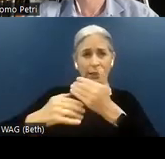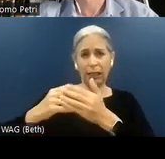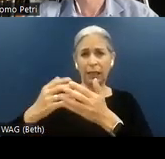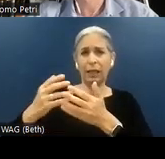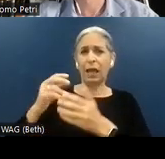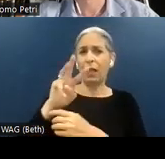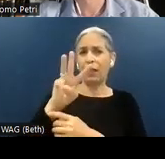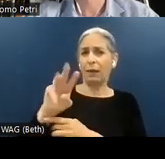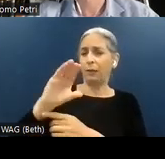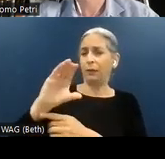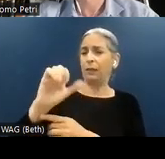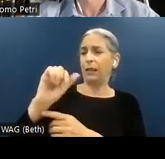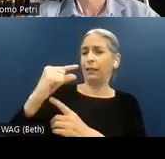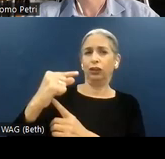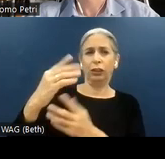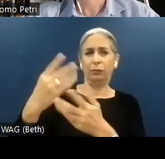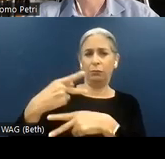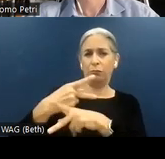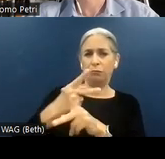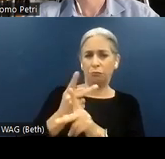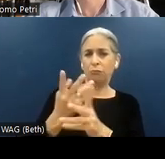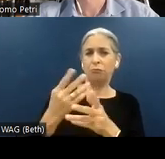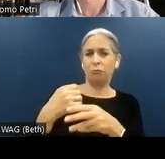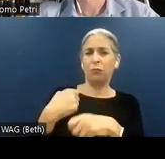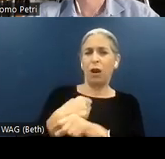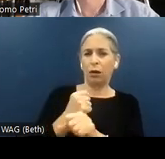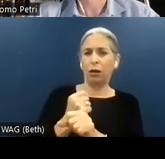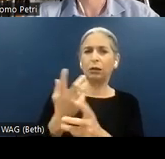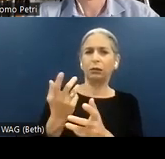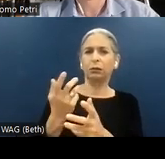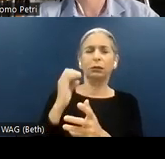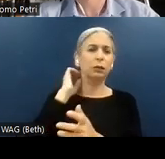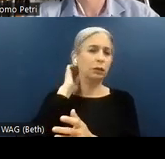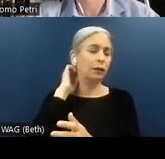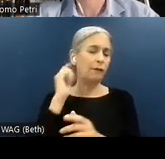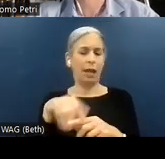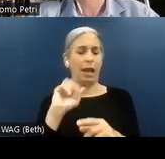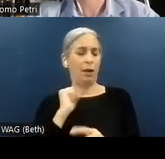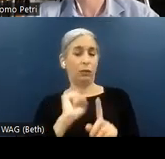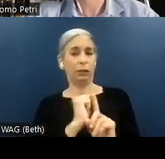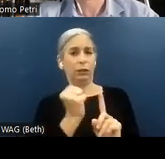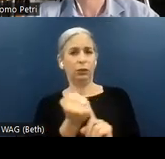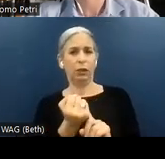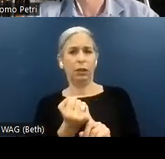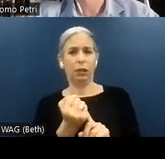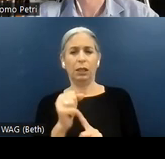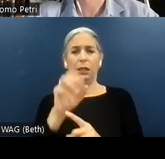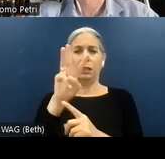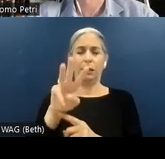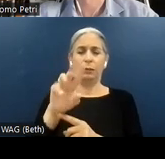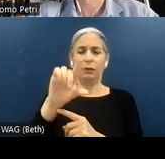or product against the accessibility requirement. In our case, against the Web Content Accessibility